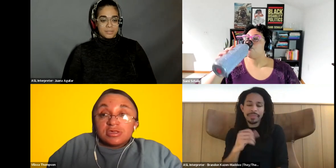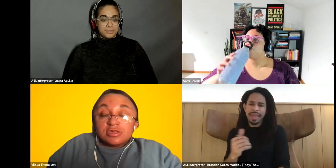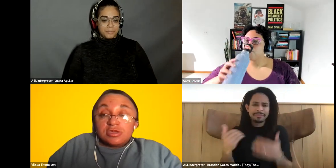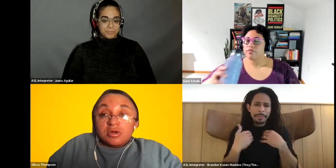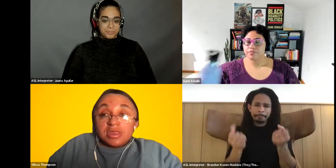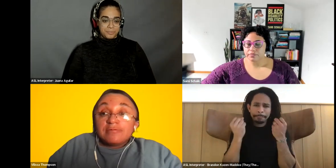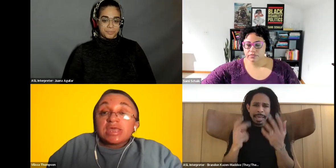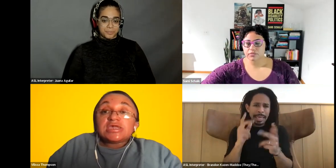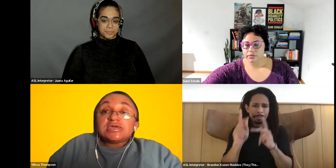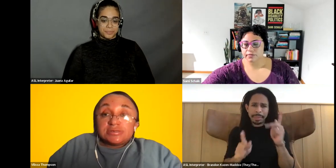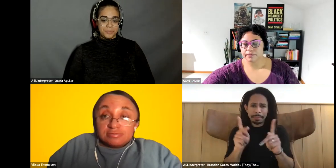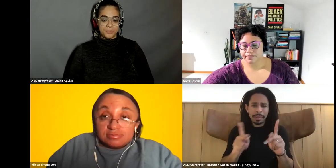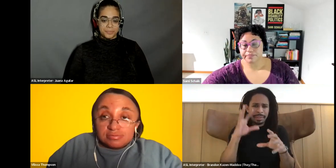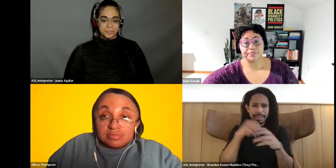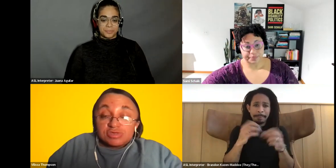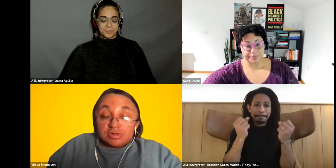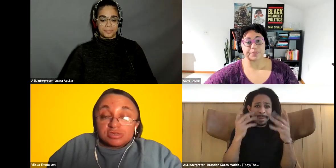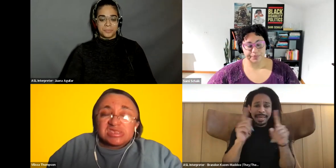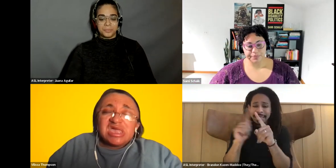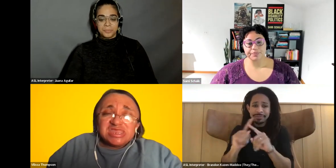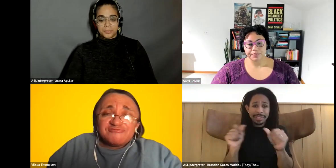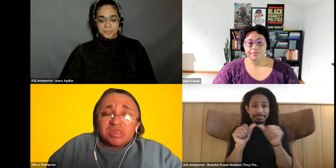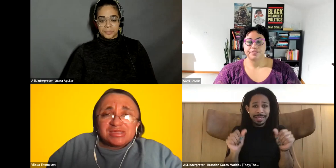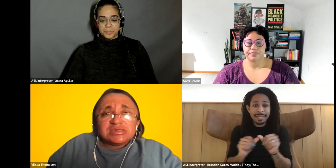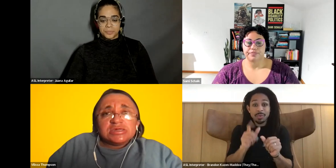Vilissa Thompson: you know, and they have a lot of hidden disabilities, and I feel like